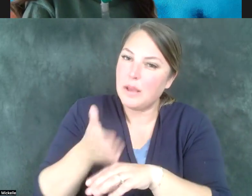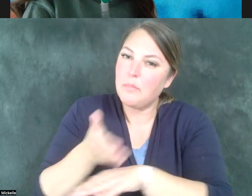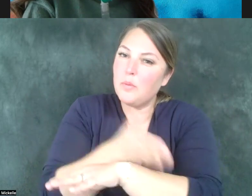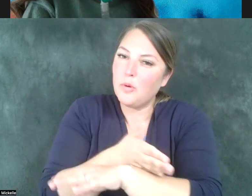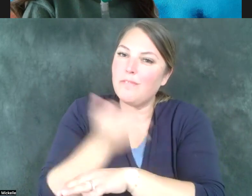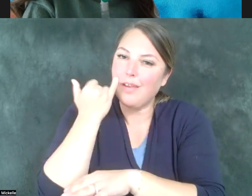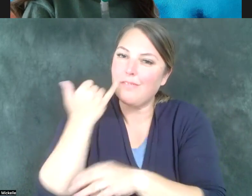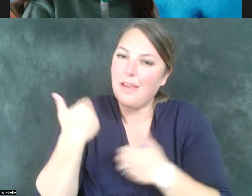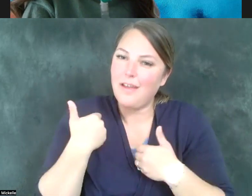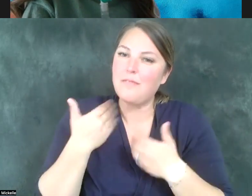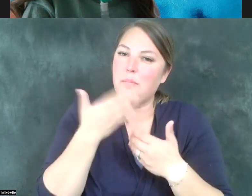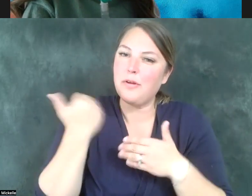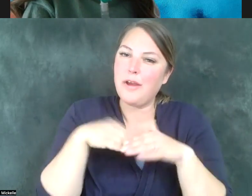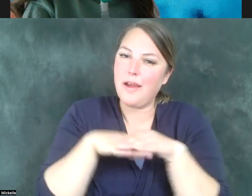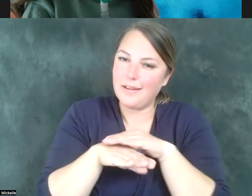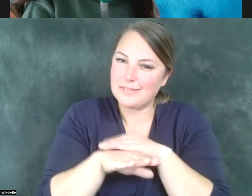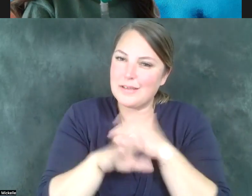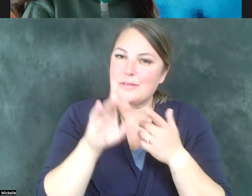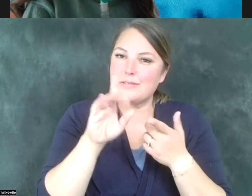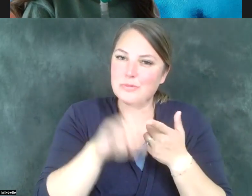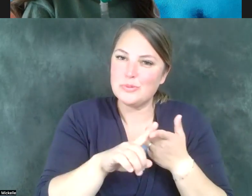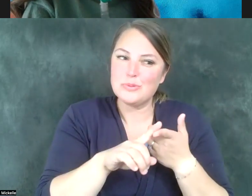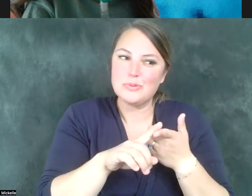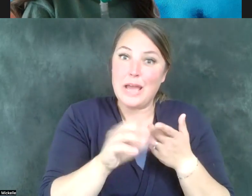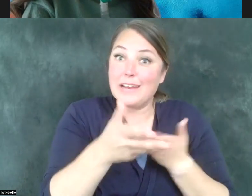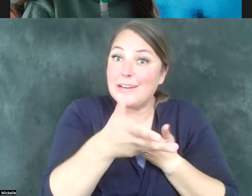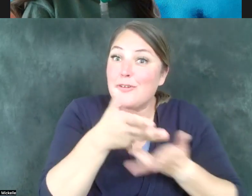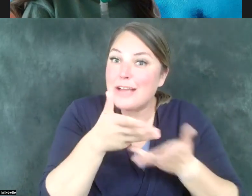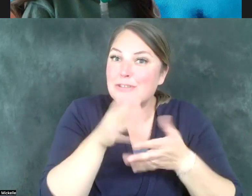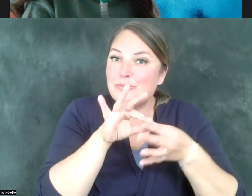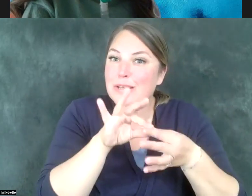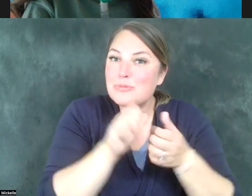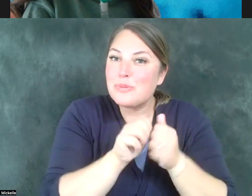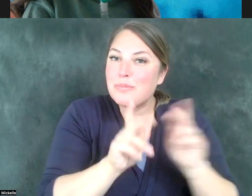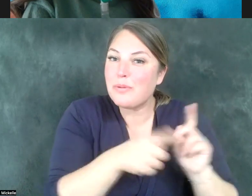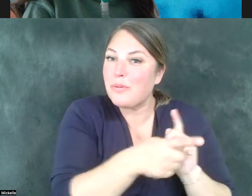better access to an interaction with relationships with individuals who 40